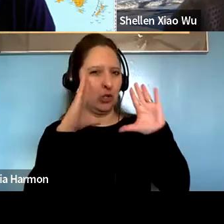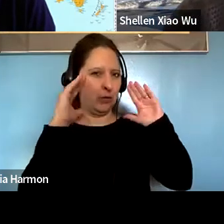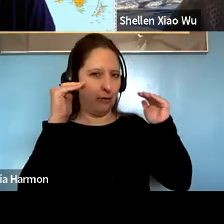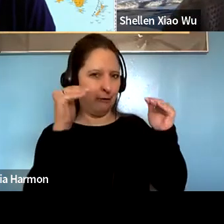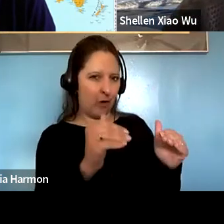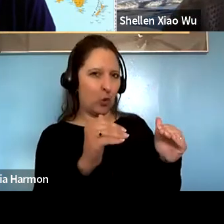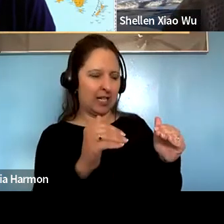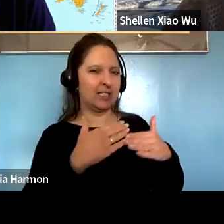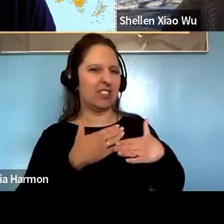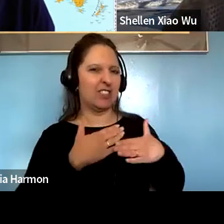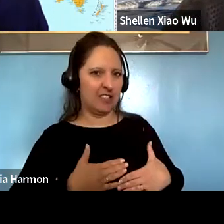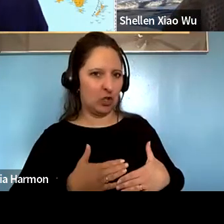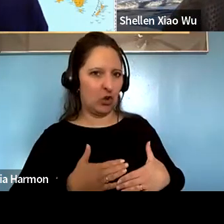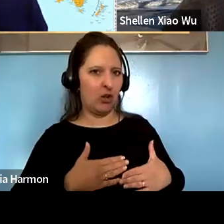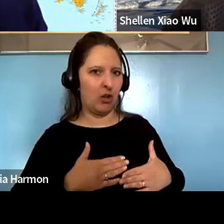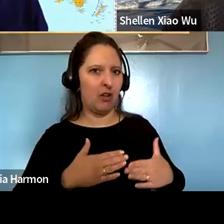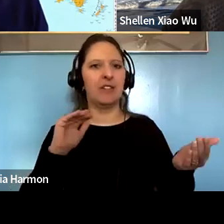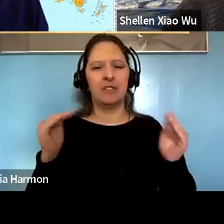Timothy Gill: Any officer like rights, I guess.